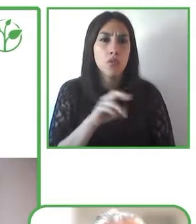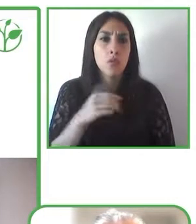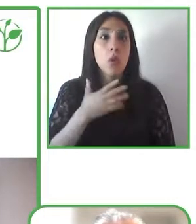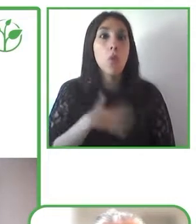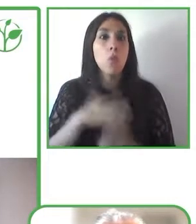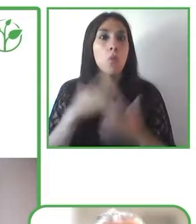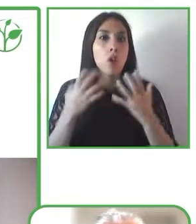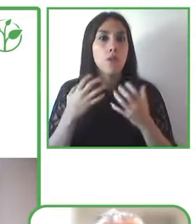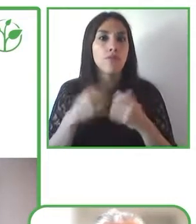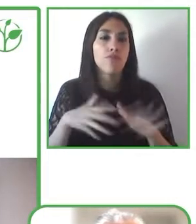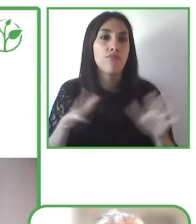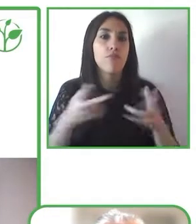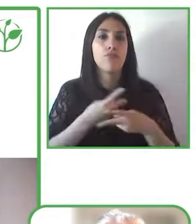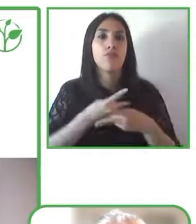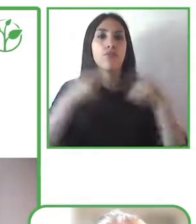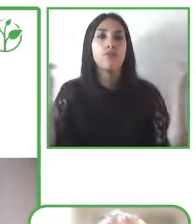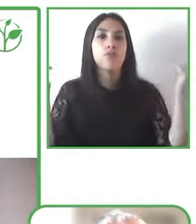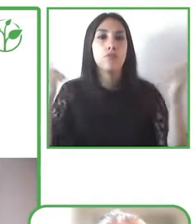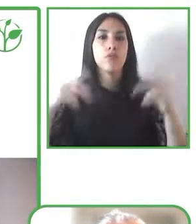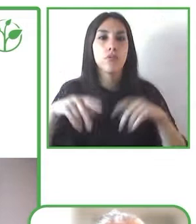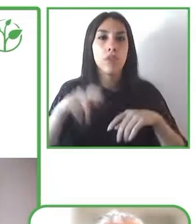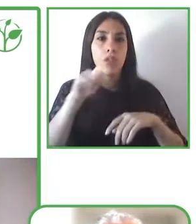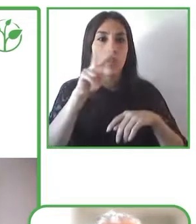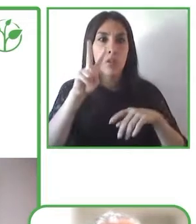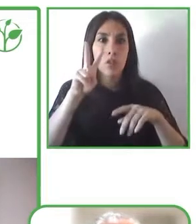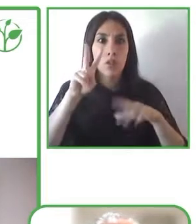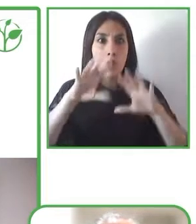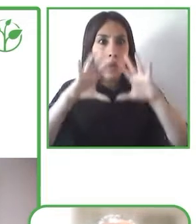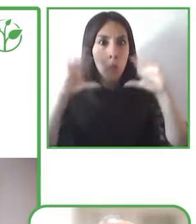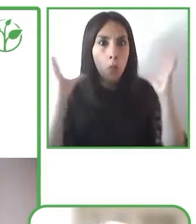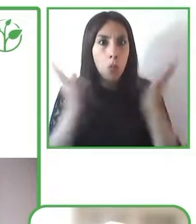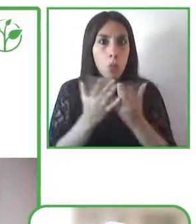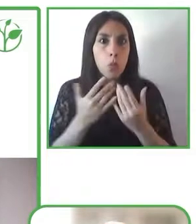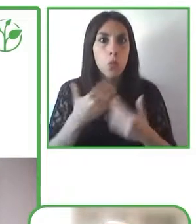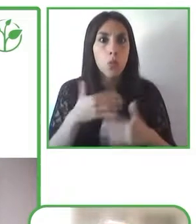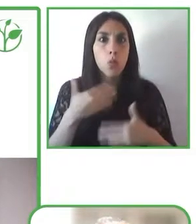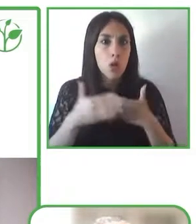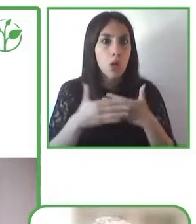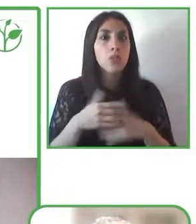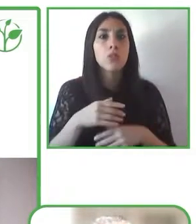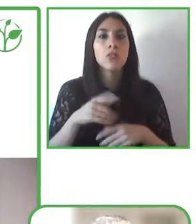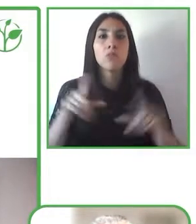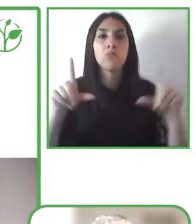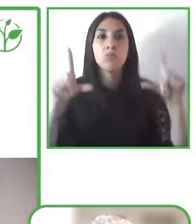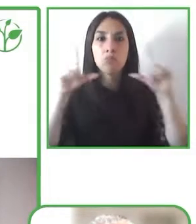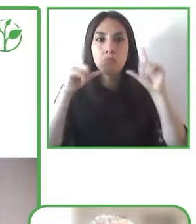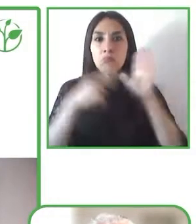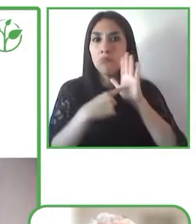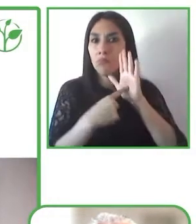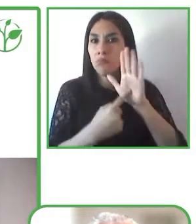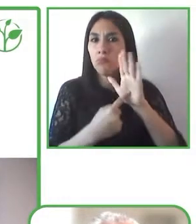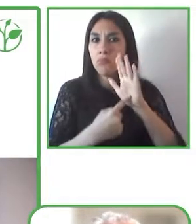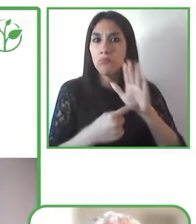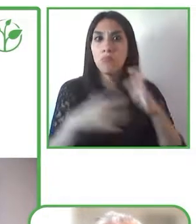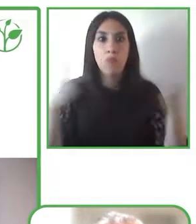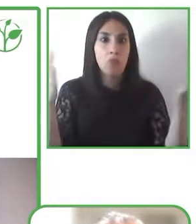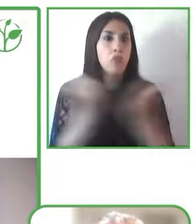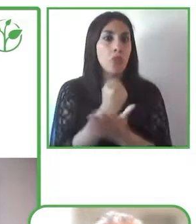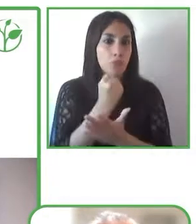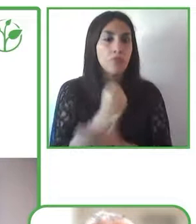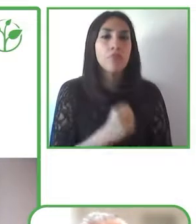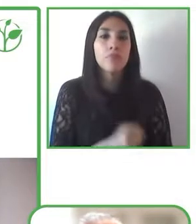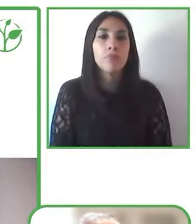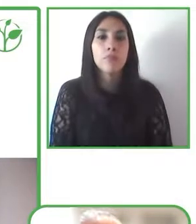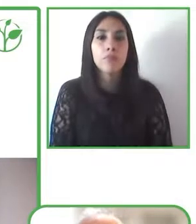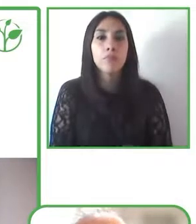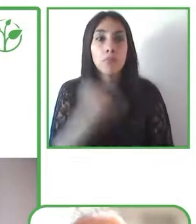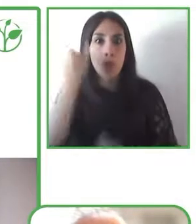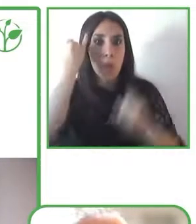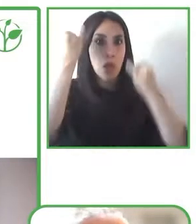television world with Planeta Fácil television and here we have a spontaneous work and also